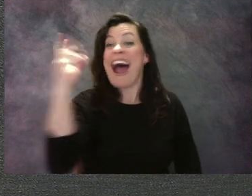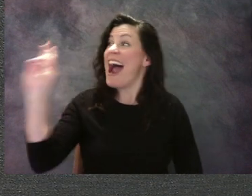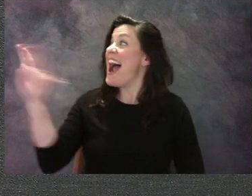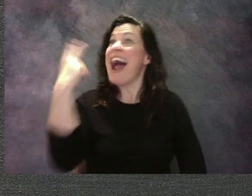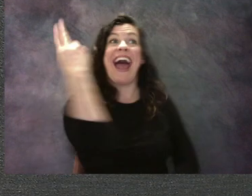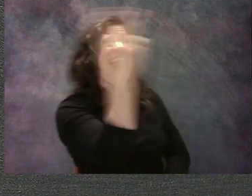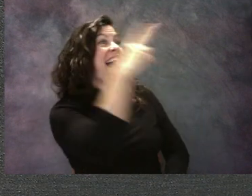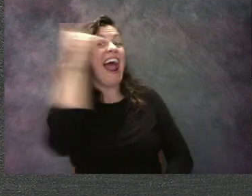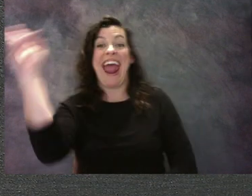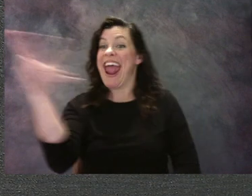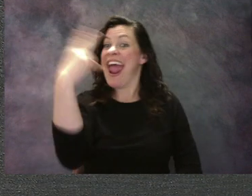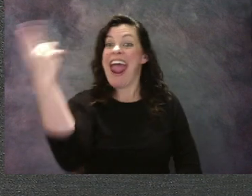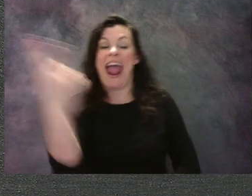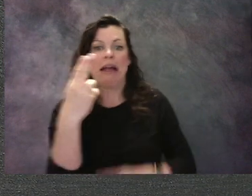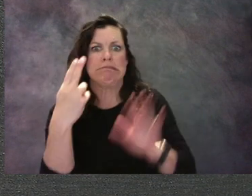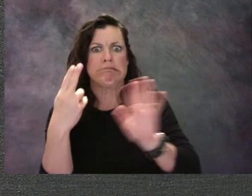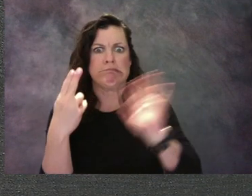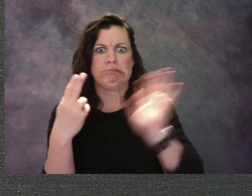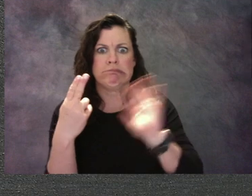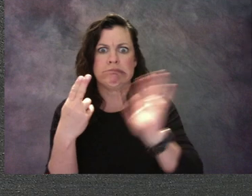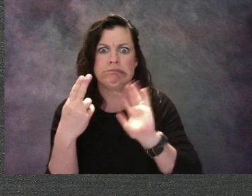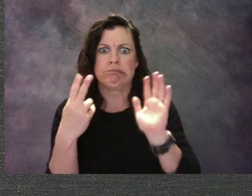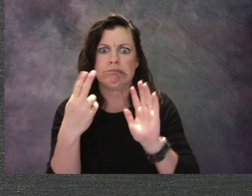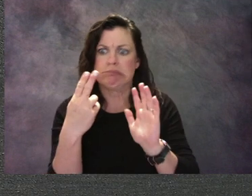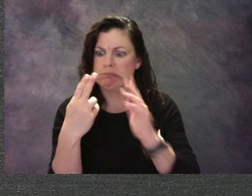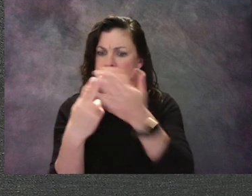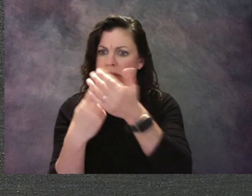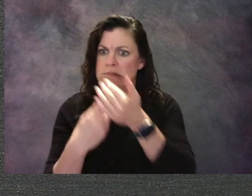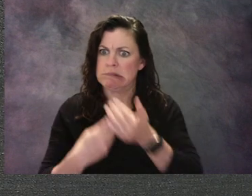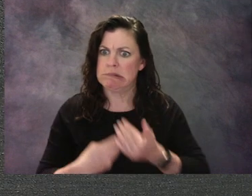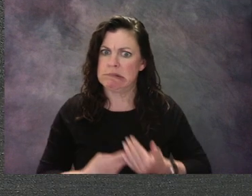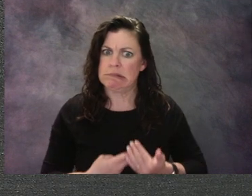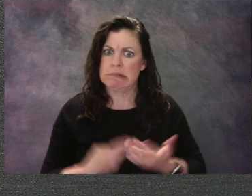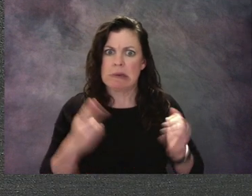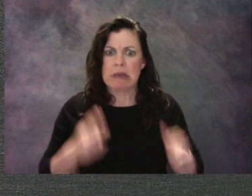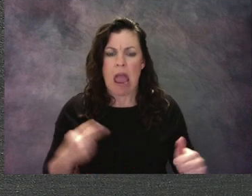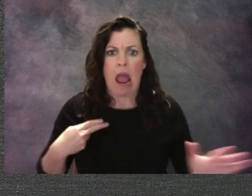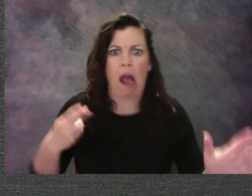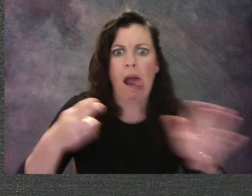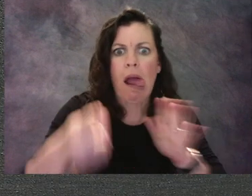'cause that would not be safe. This could go flying off the table at somebody,